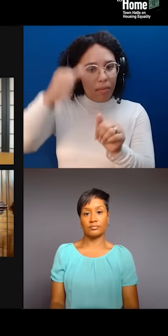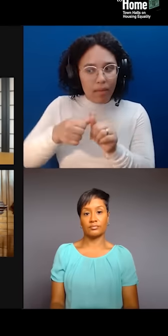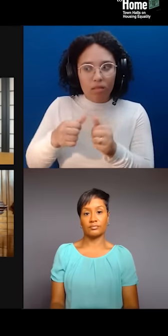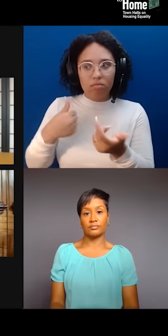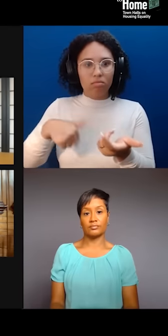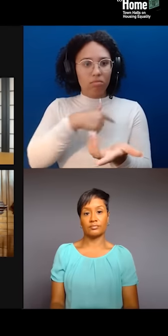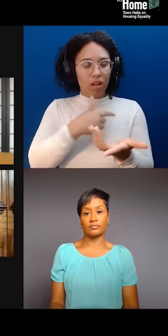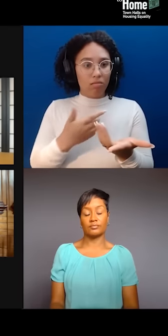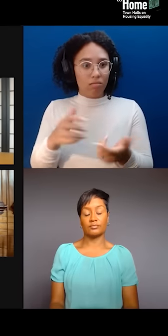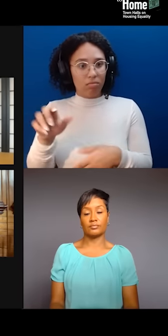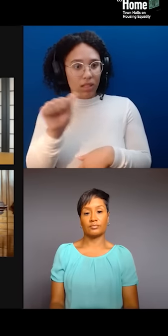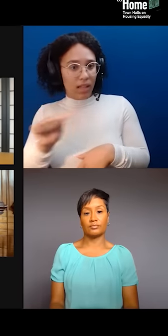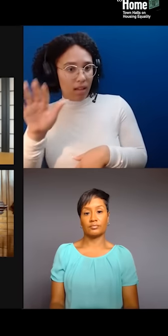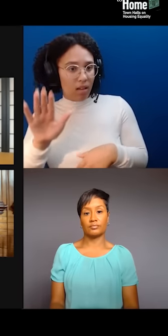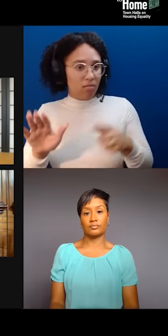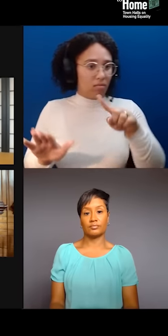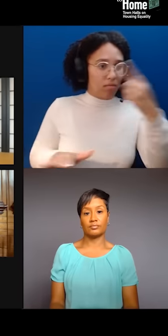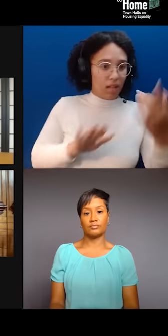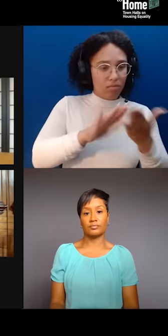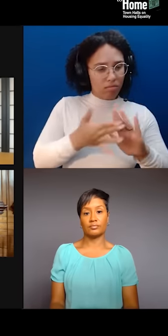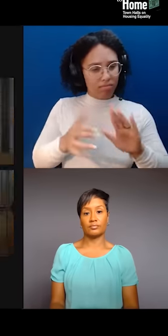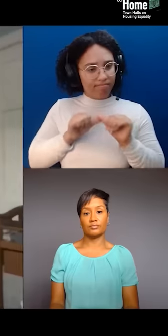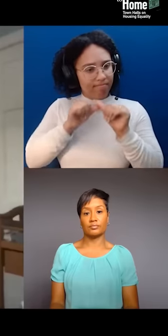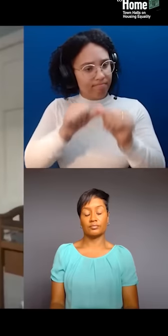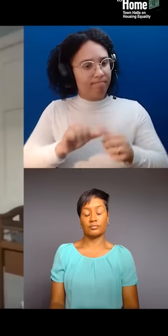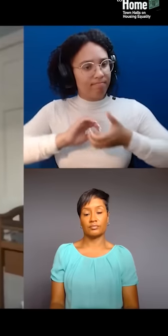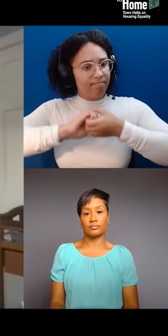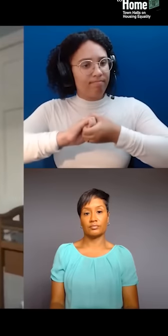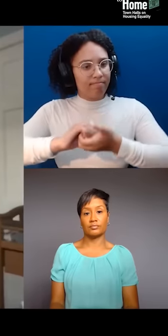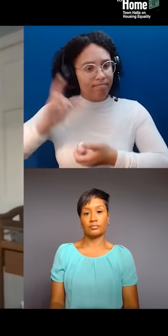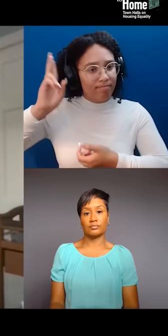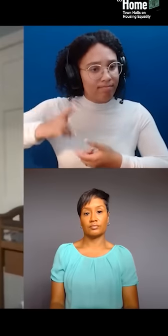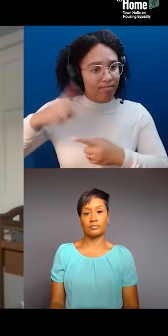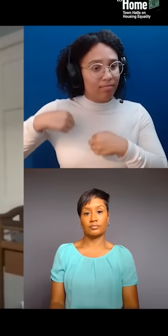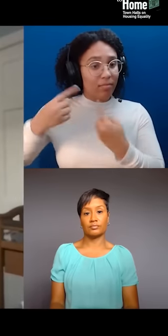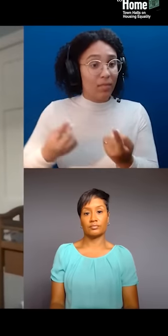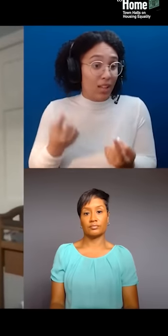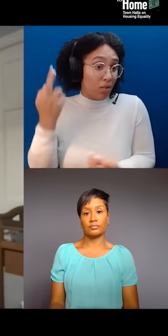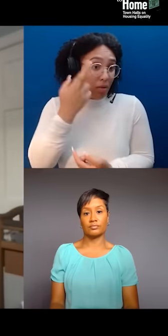And I say that because of sort of the ground zero of all these issues right now in Chinatown.